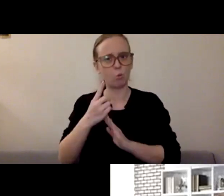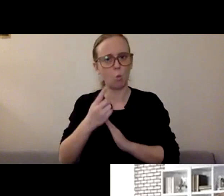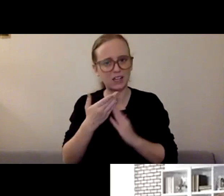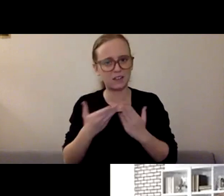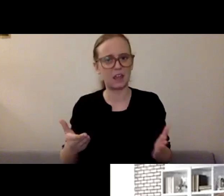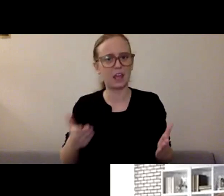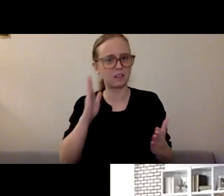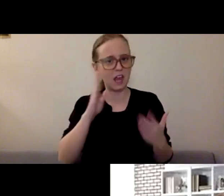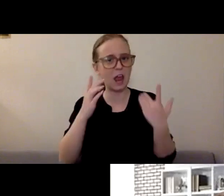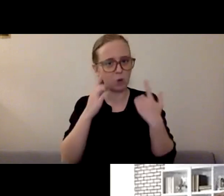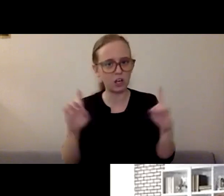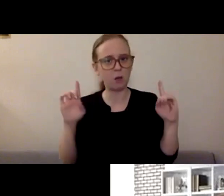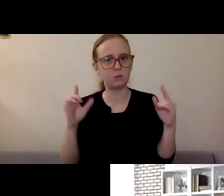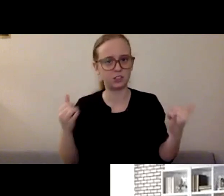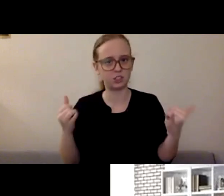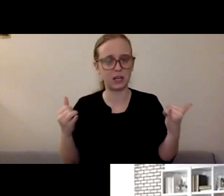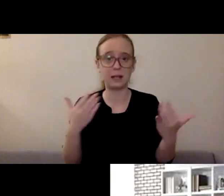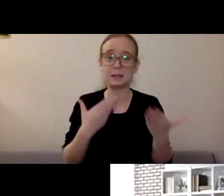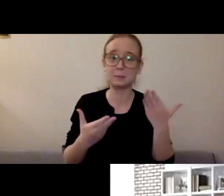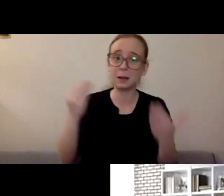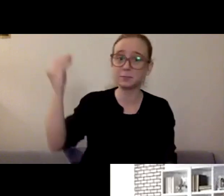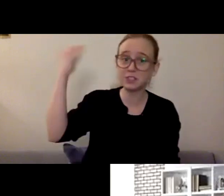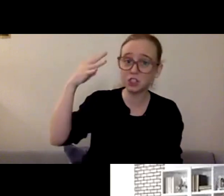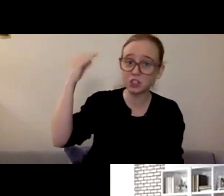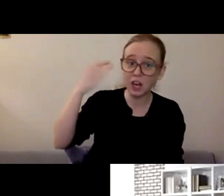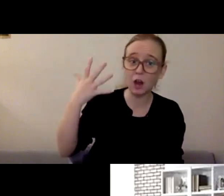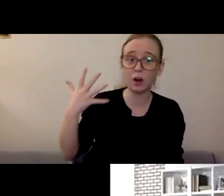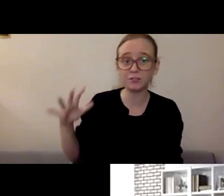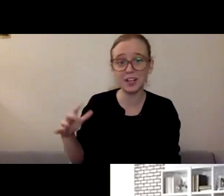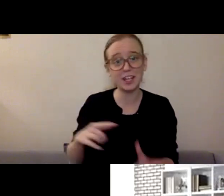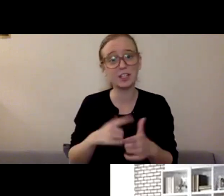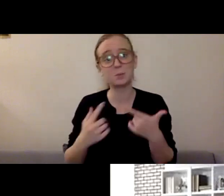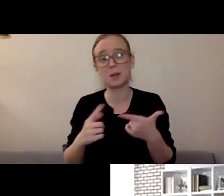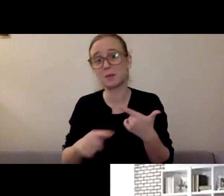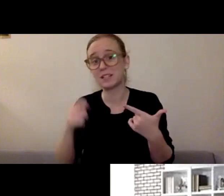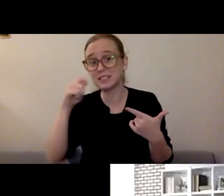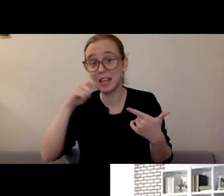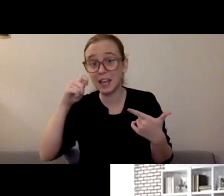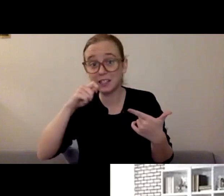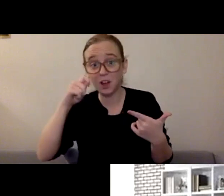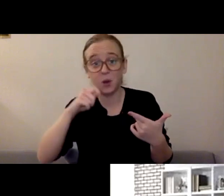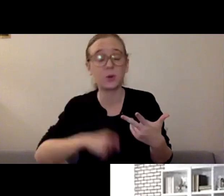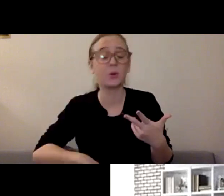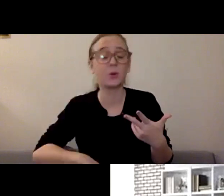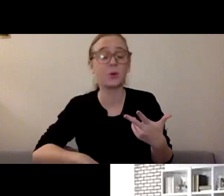Maybe it's a shower, maybe it's brushing my teeth, my dental self-care, I'm gonna put one in front of the other today."